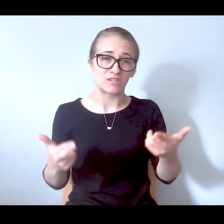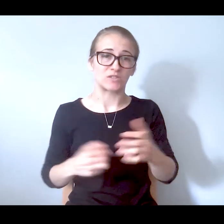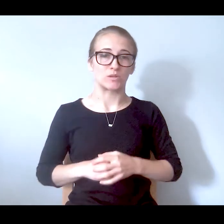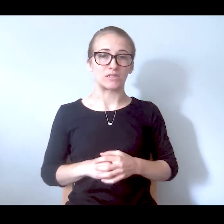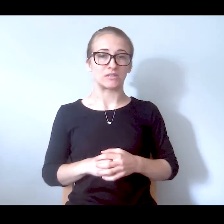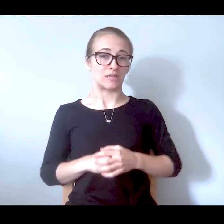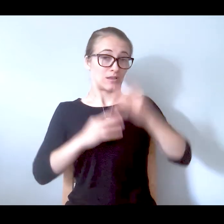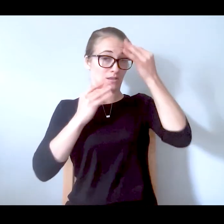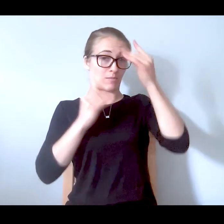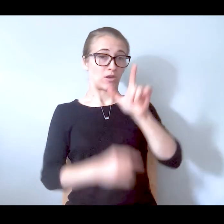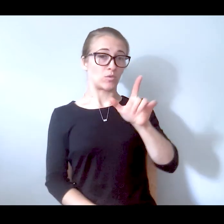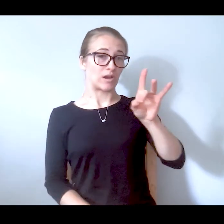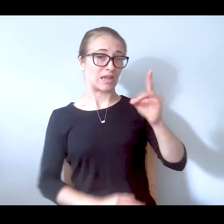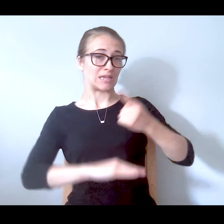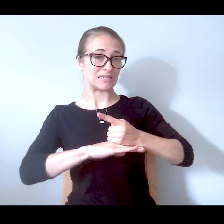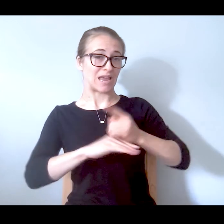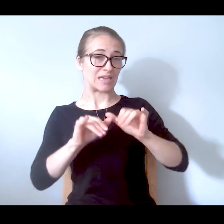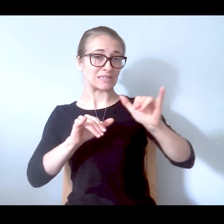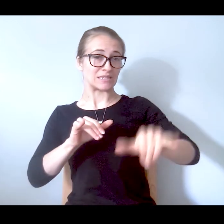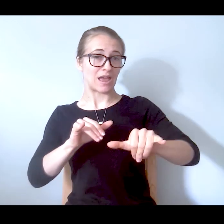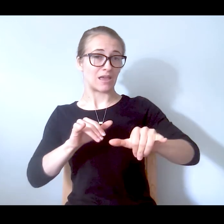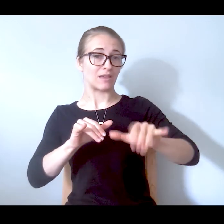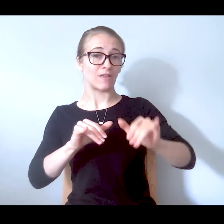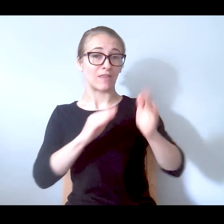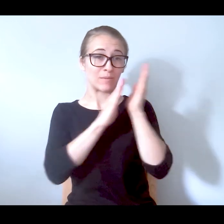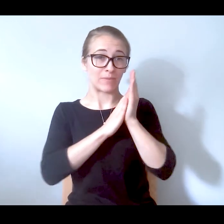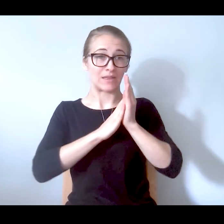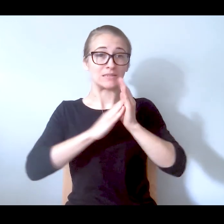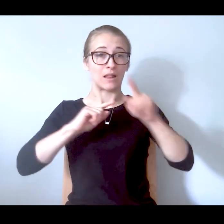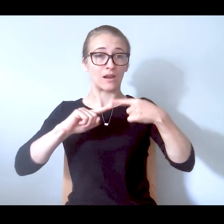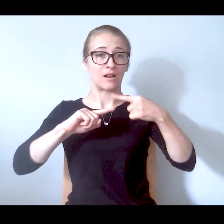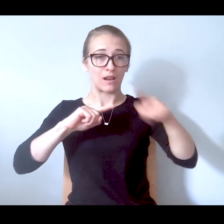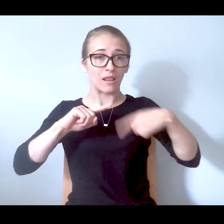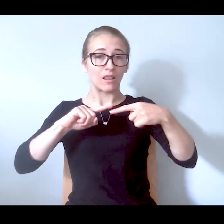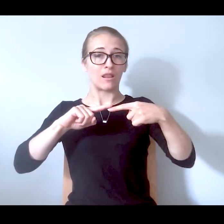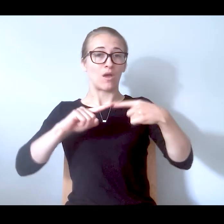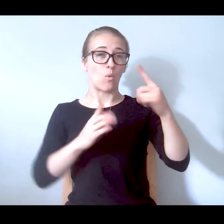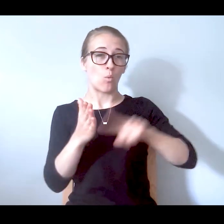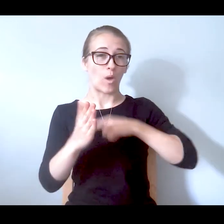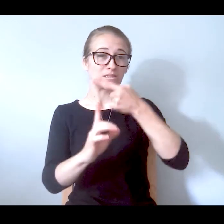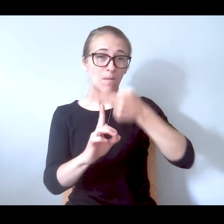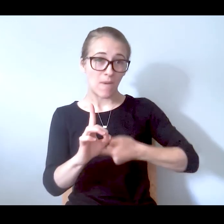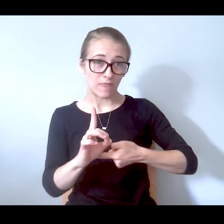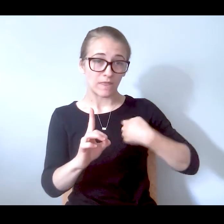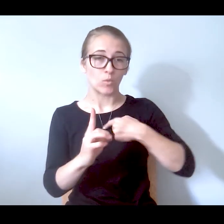When you consider it's a 28-day stay, those beds are only turning over once a month so we're only